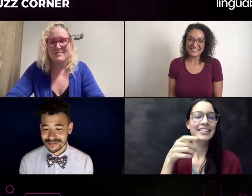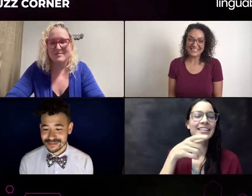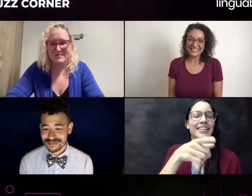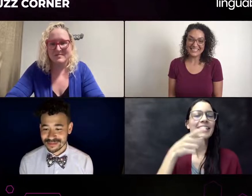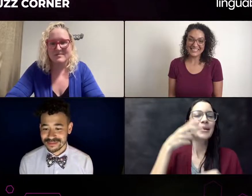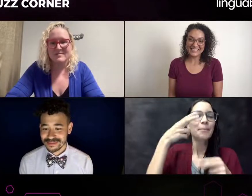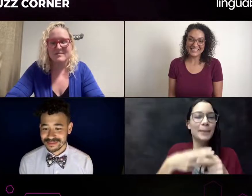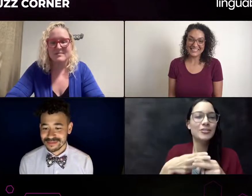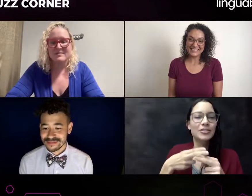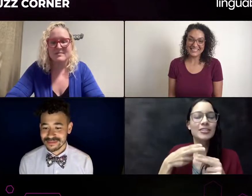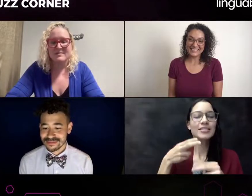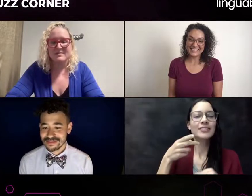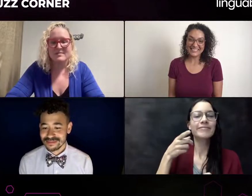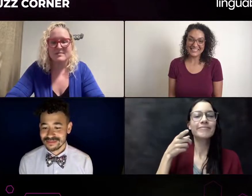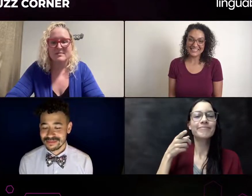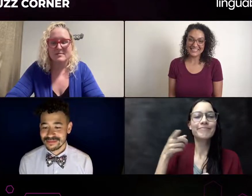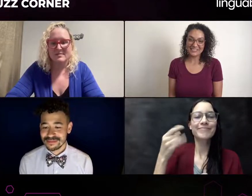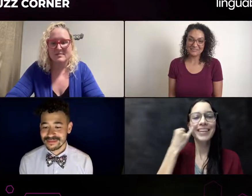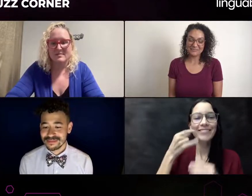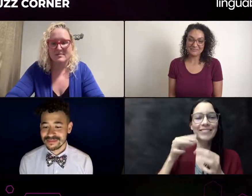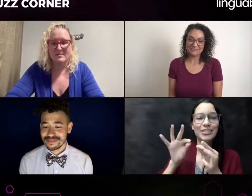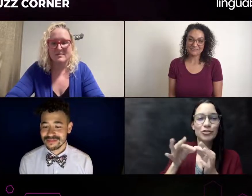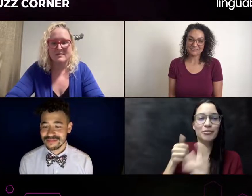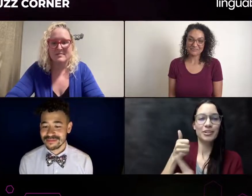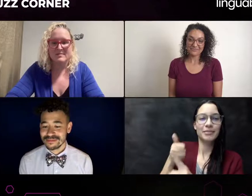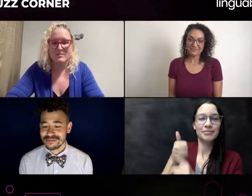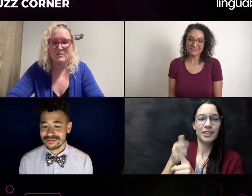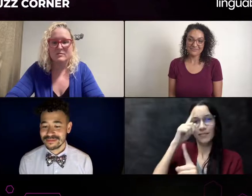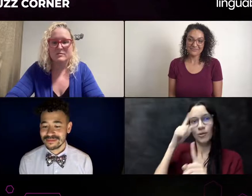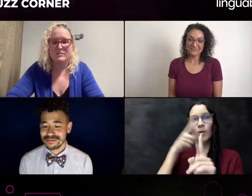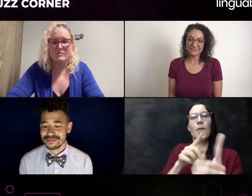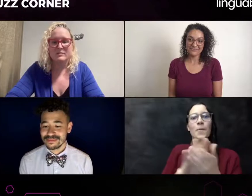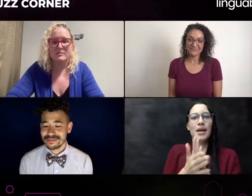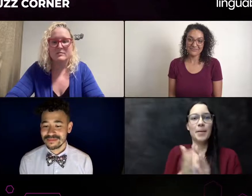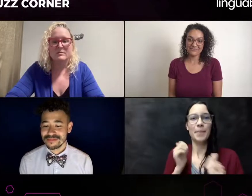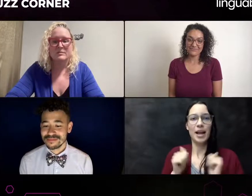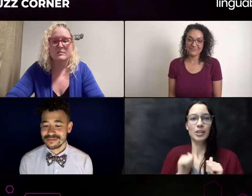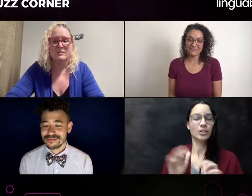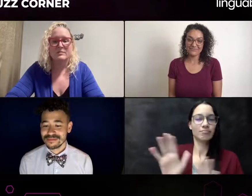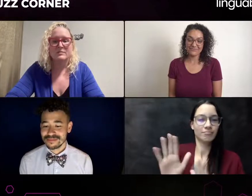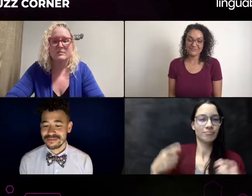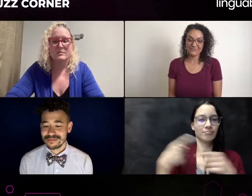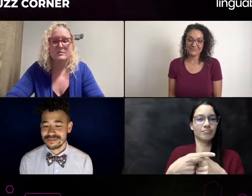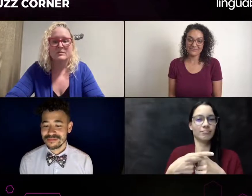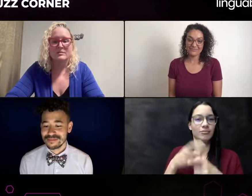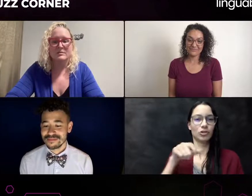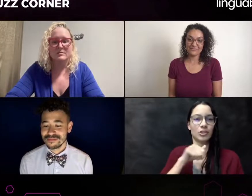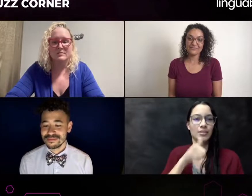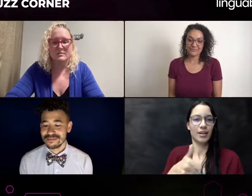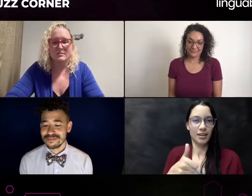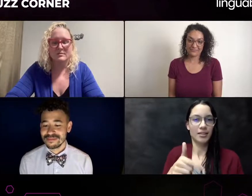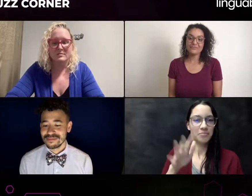You know, I do have a list of preferred interpreters. However, we typically have a mutual understanding